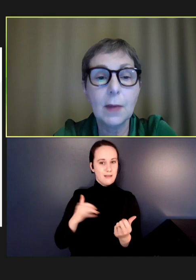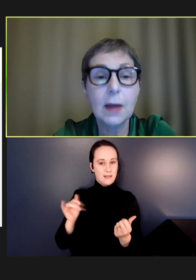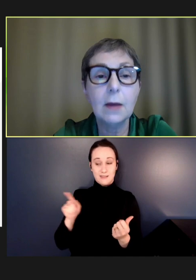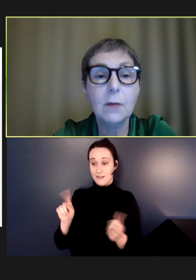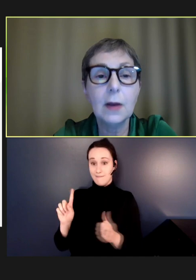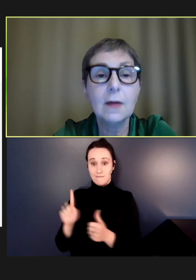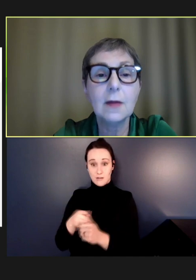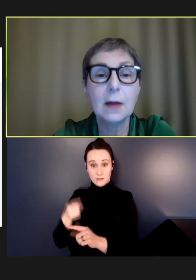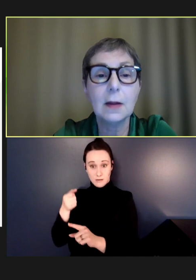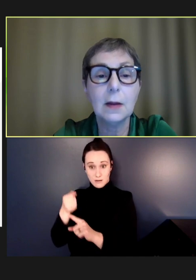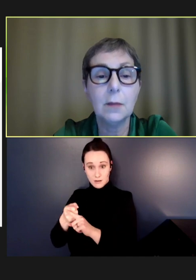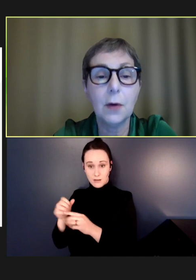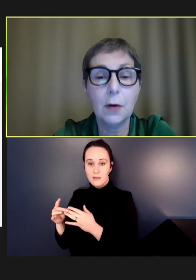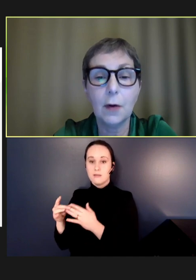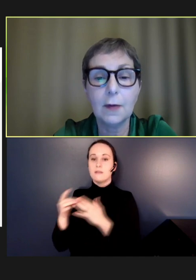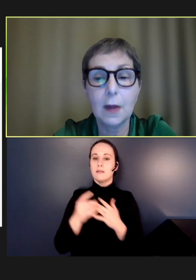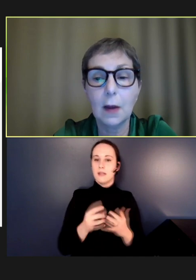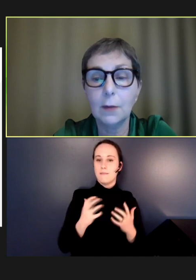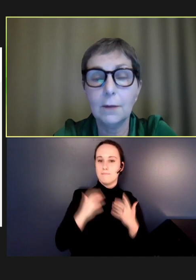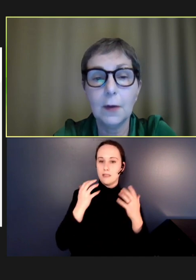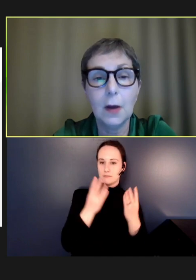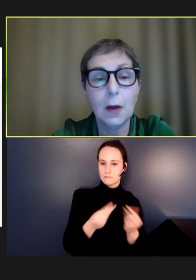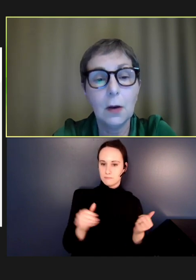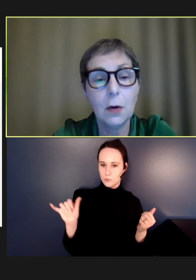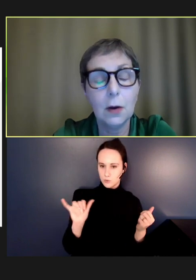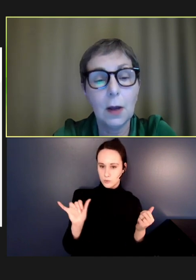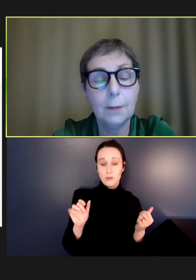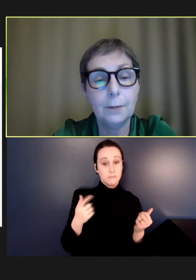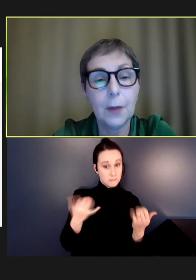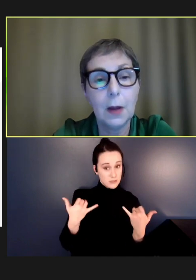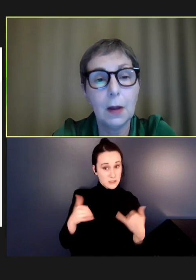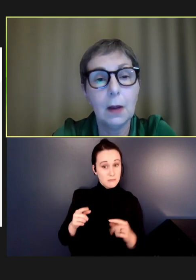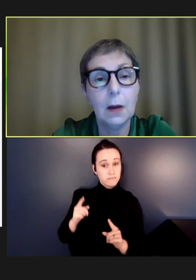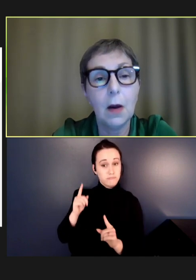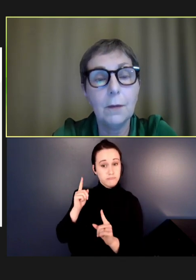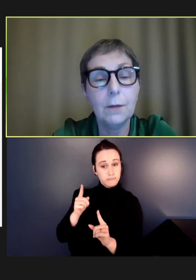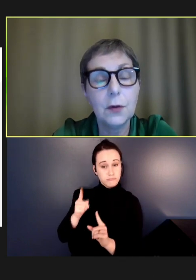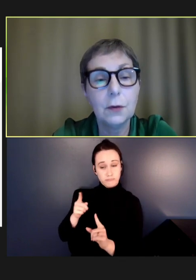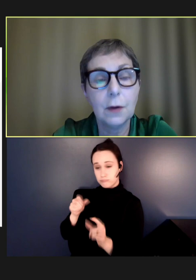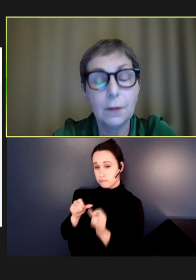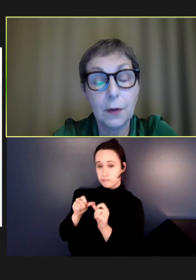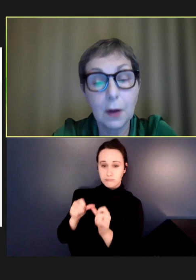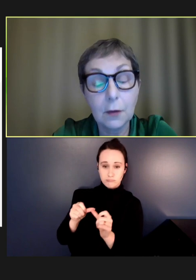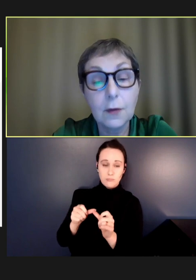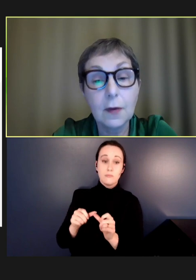making really steady progress there. We've got half of the children -- of the countries in